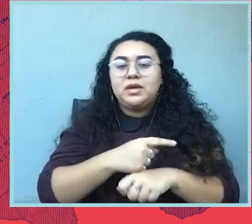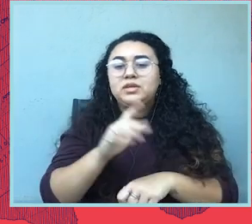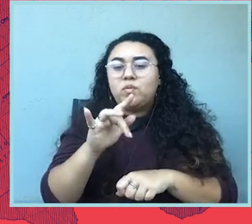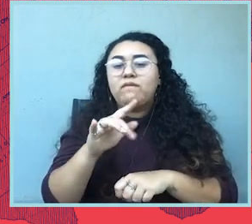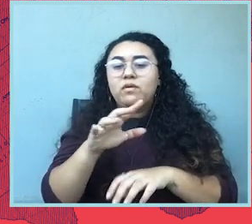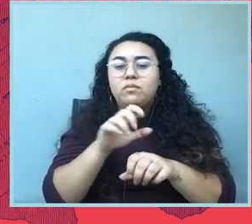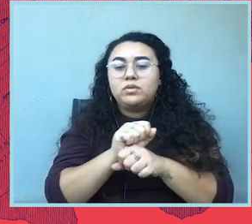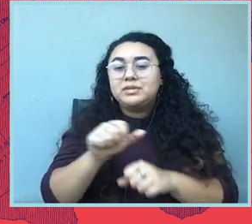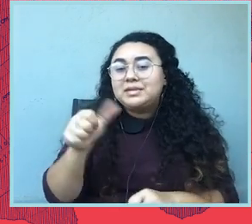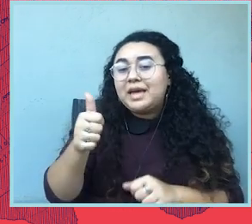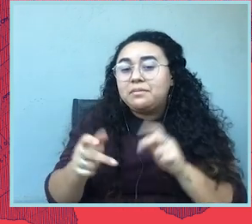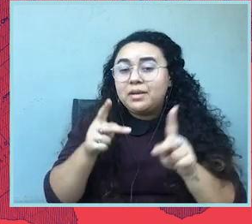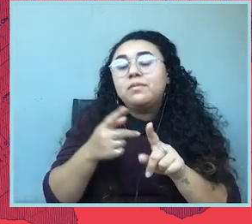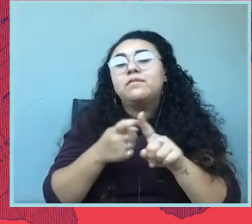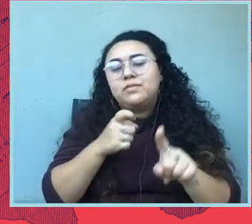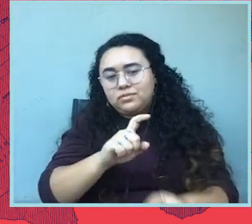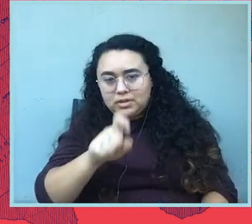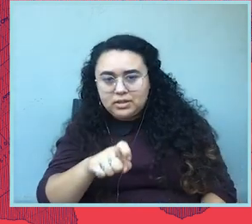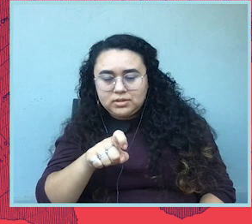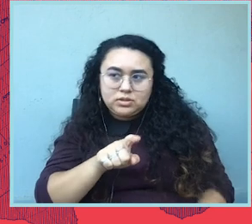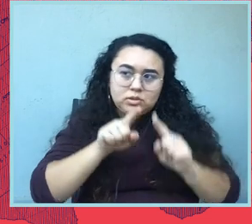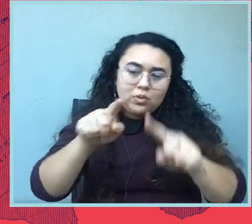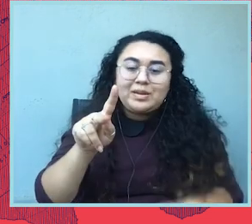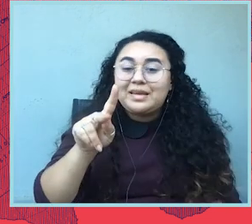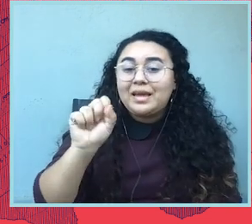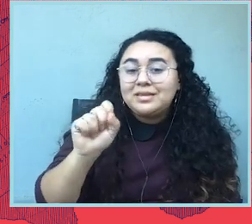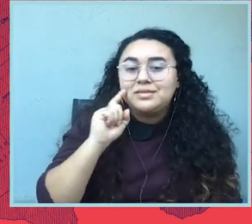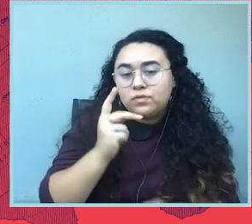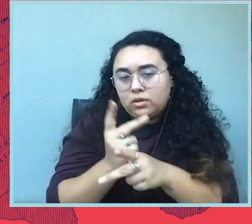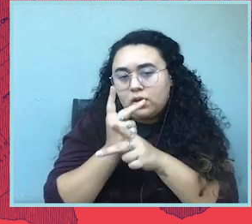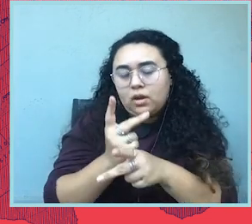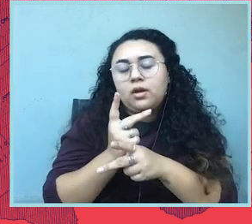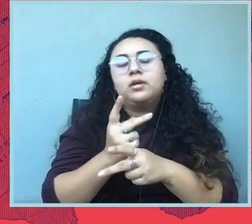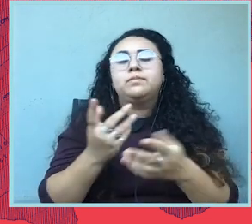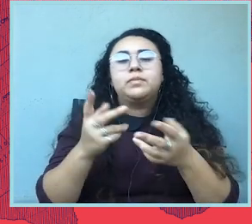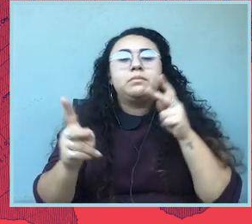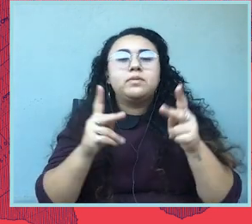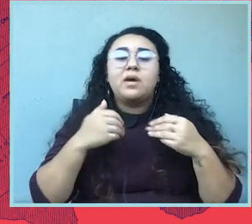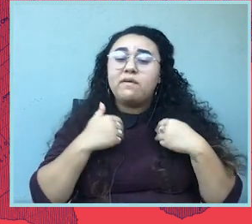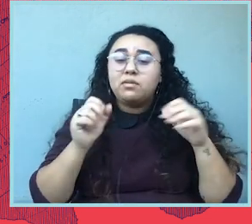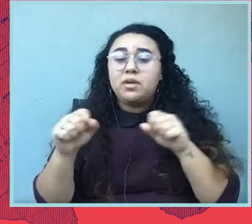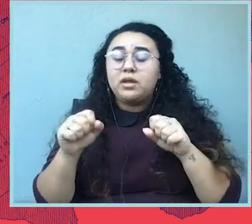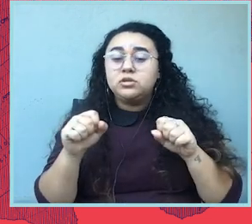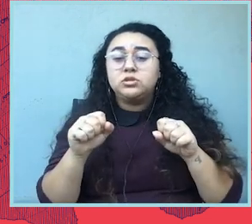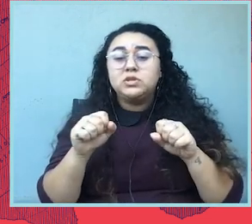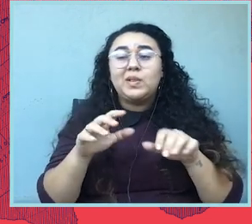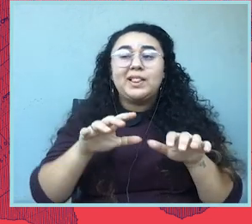and 10 of those appointments were people from Texas. So again, these are the people who have the ability to travel outside of the state, and